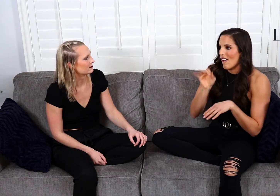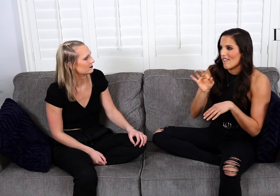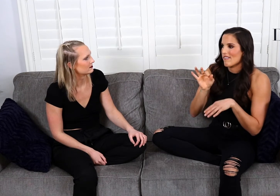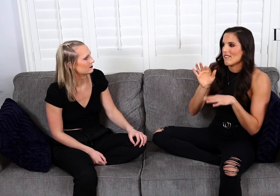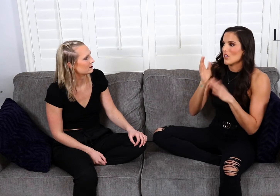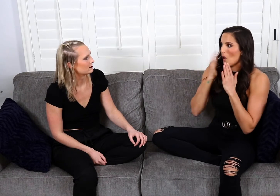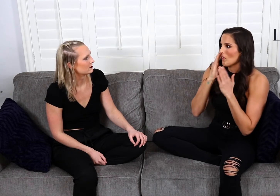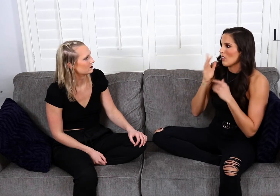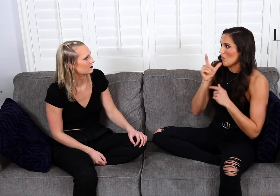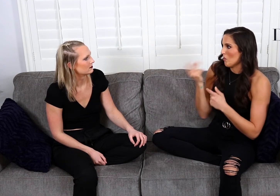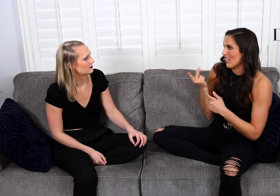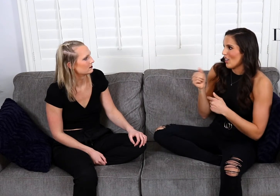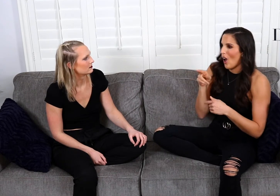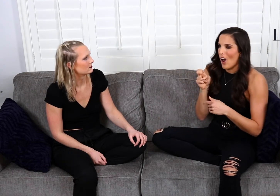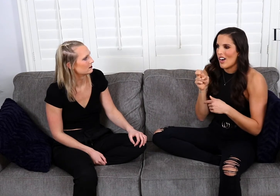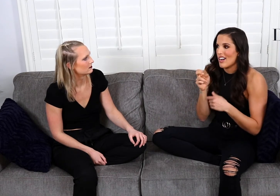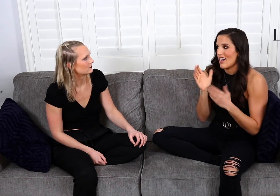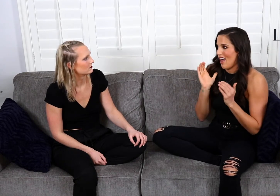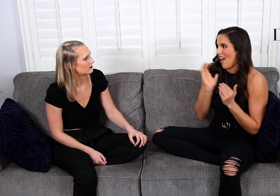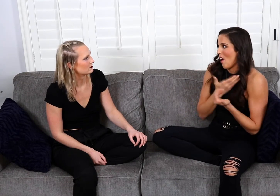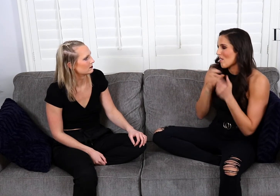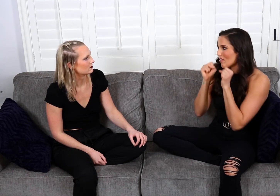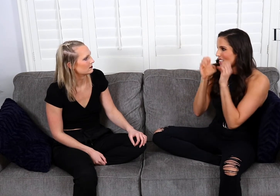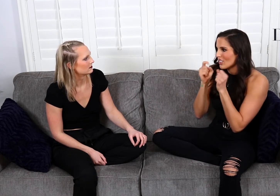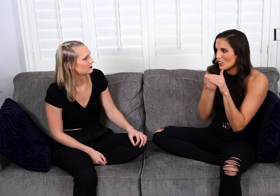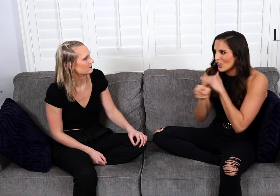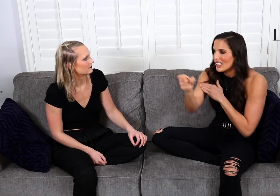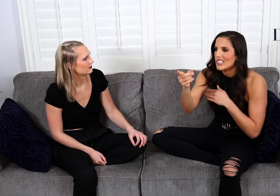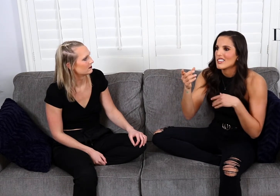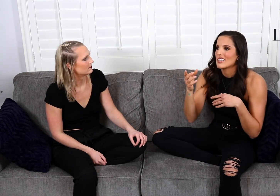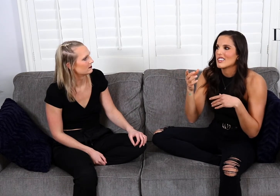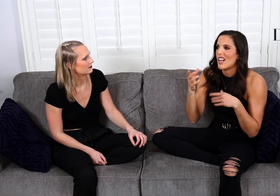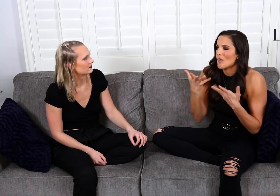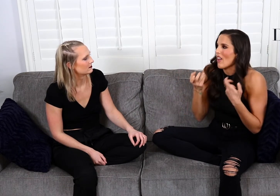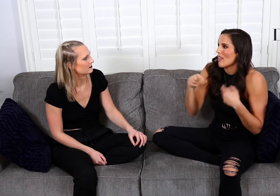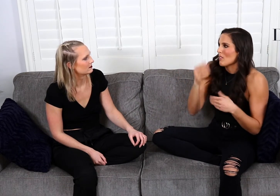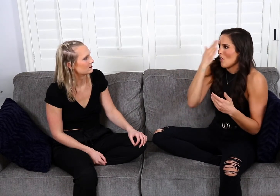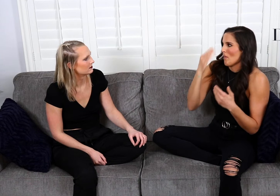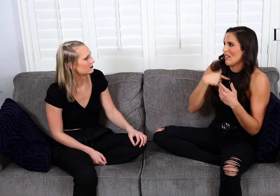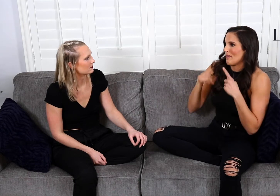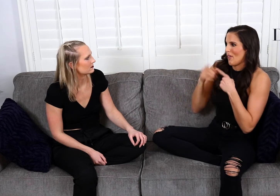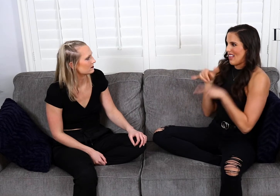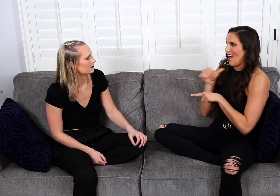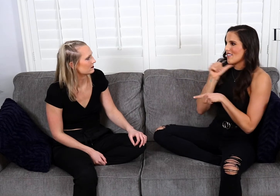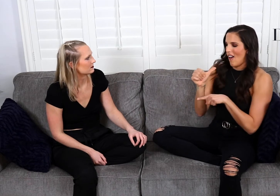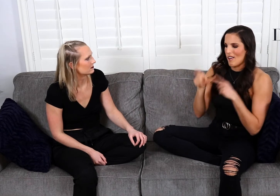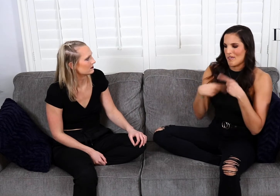I know my worth of knowing who we are our amazing journey. I want them know about that,